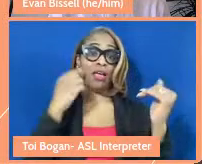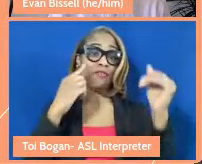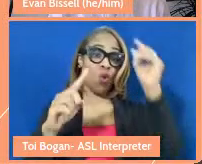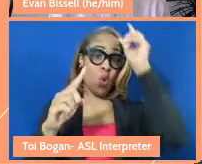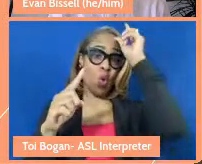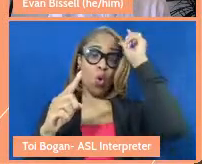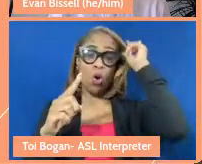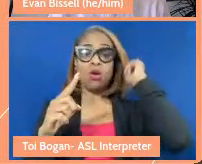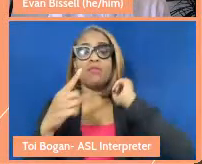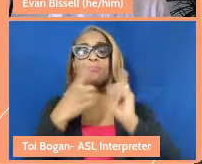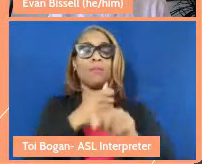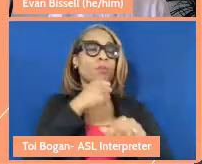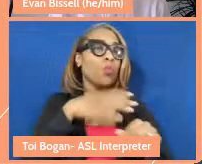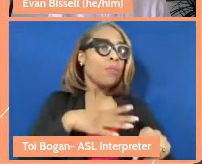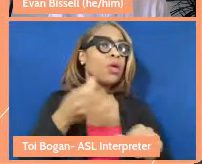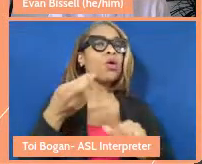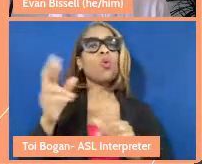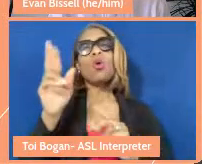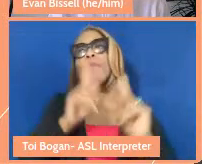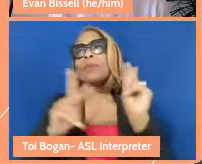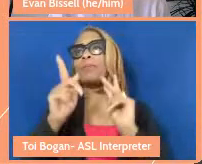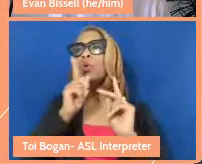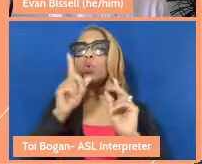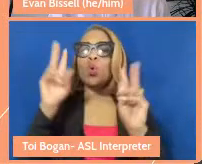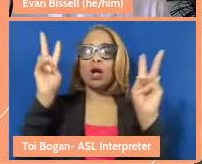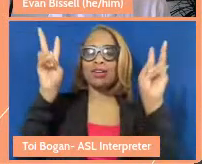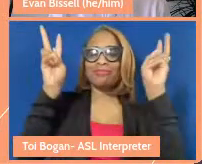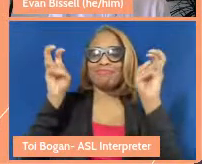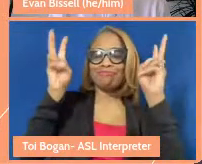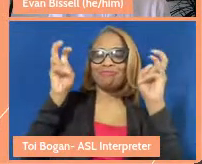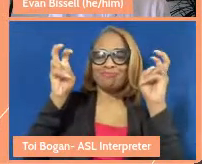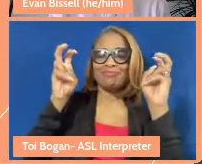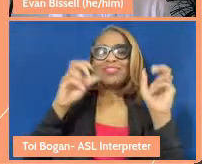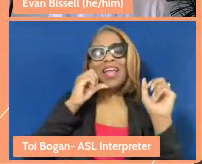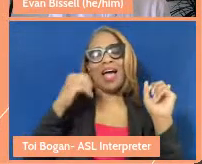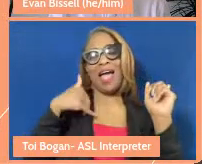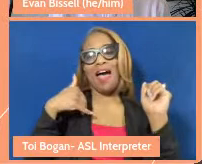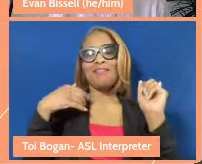women or from people who are "not having the high paying jars, the high paying position."